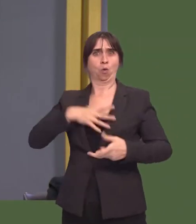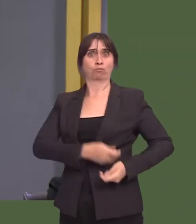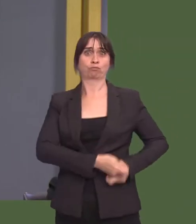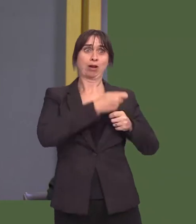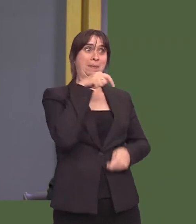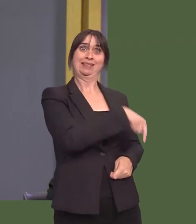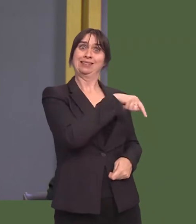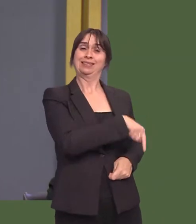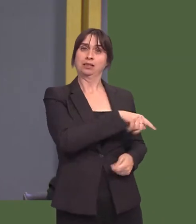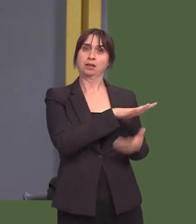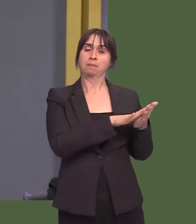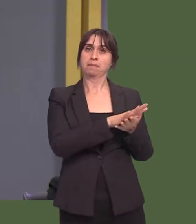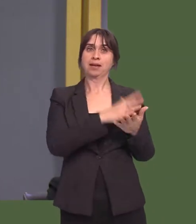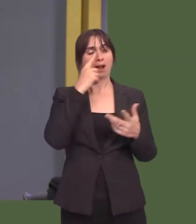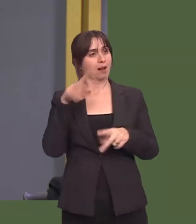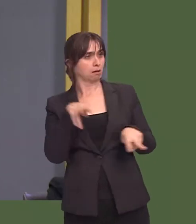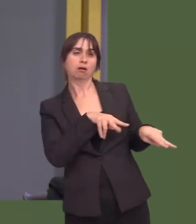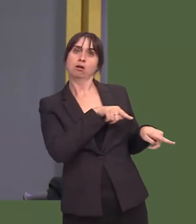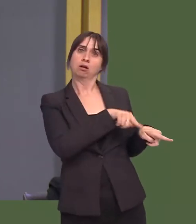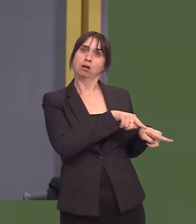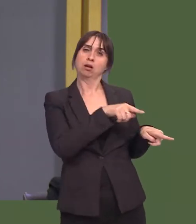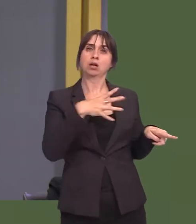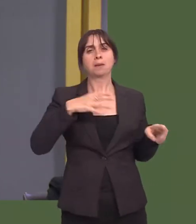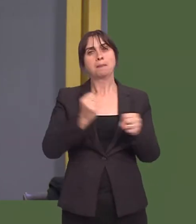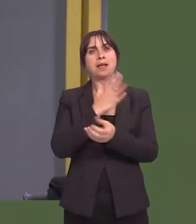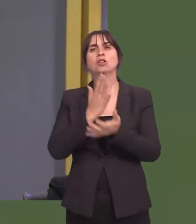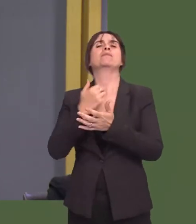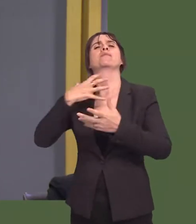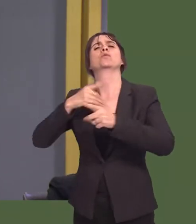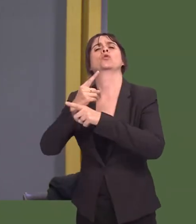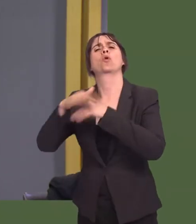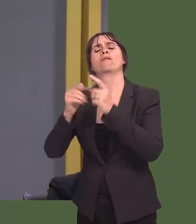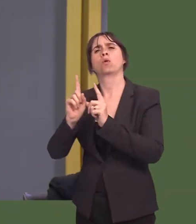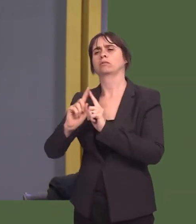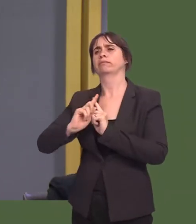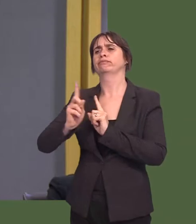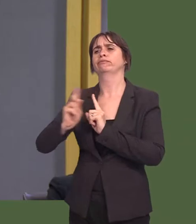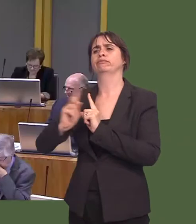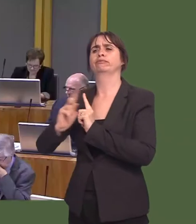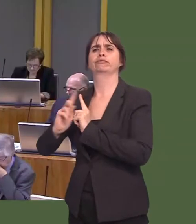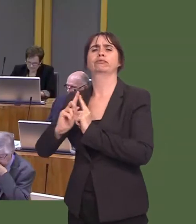local authorities, to make sure the emphasis is on short journeys, practical journeys, and not bypasses.